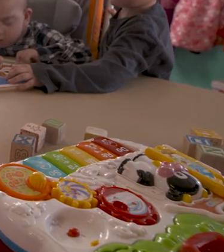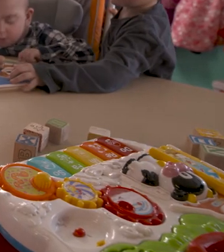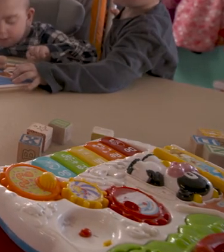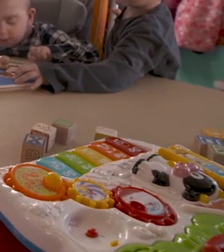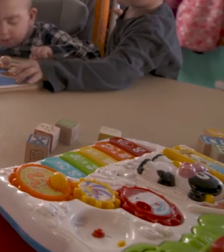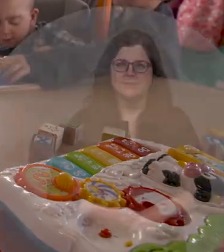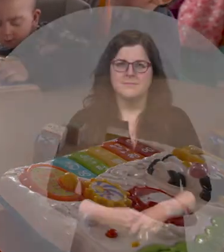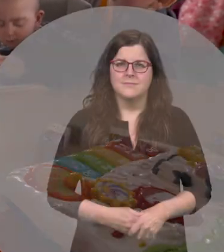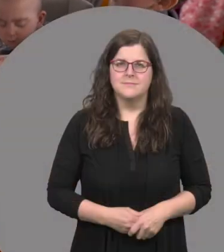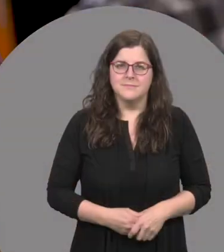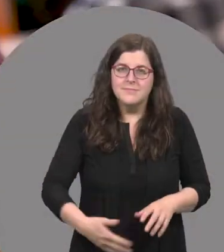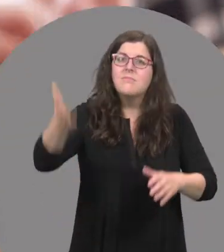Good job girls!